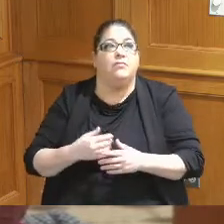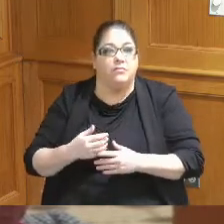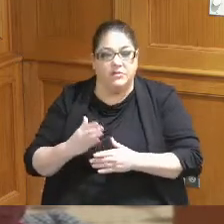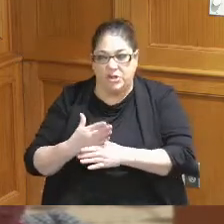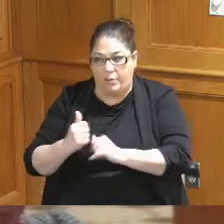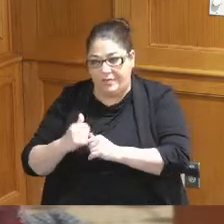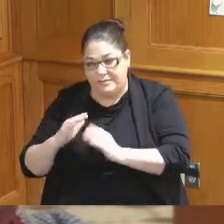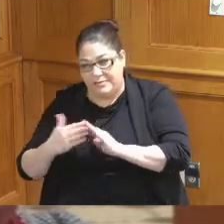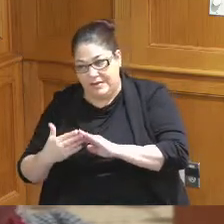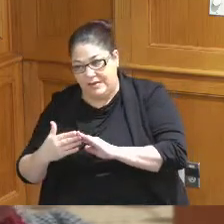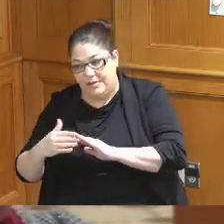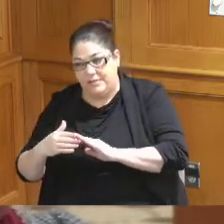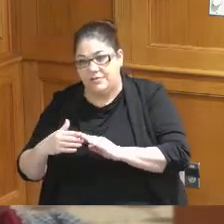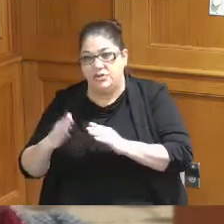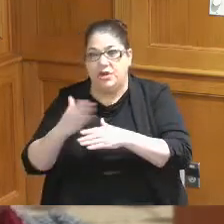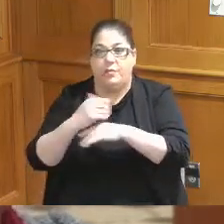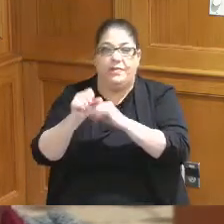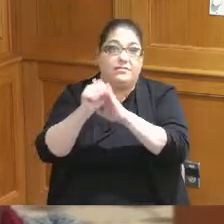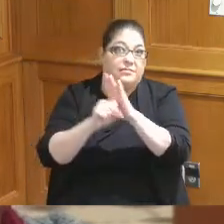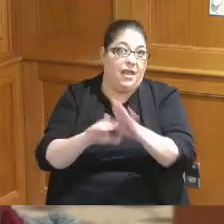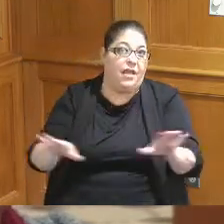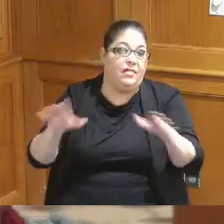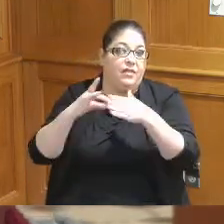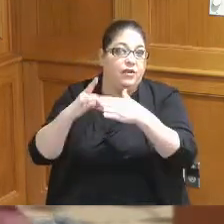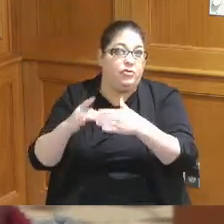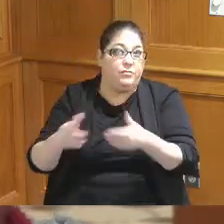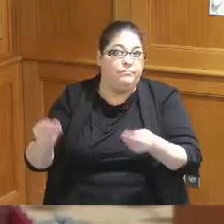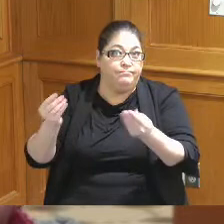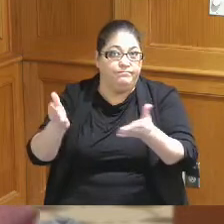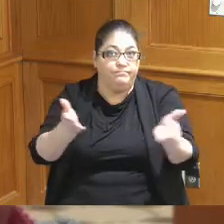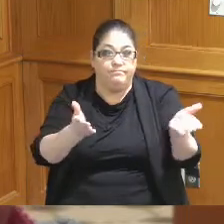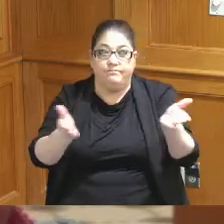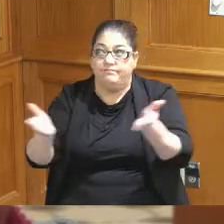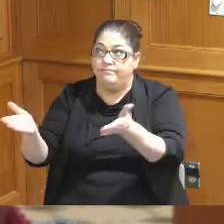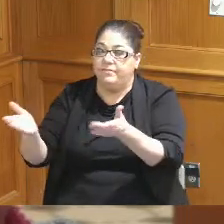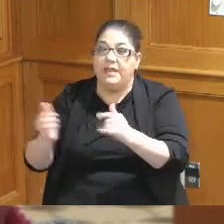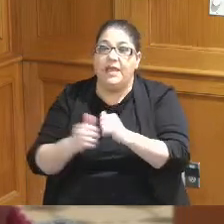the city share with the state leadership so that we make sure that the legislation